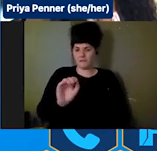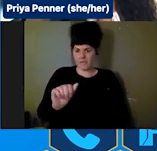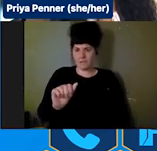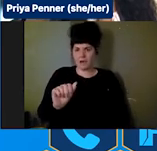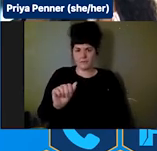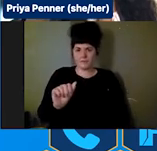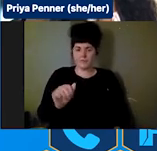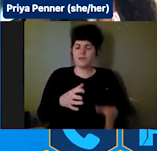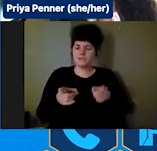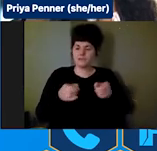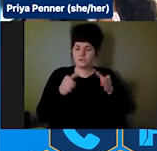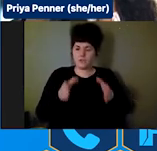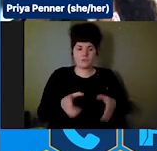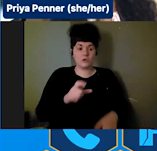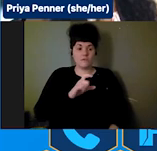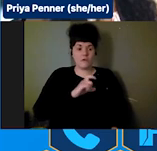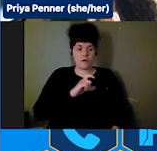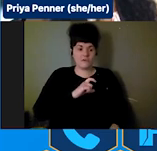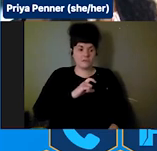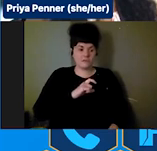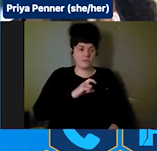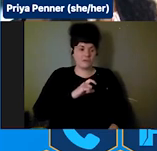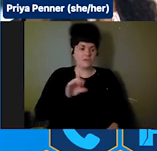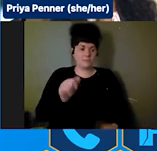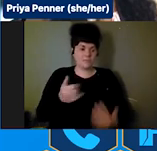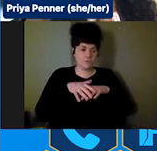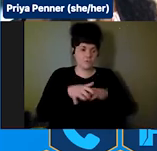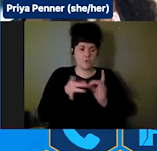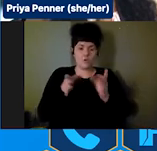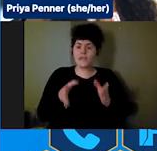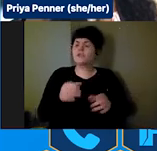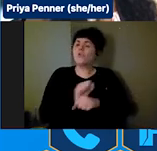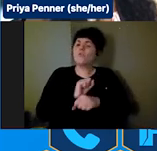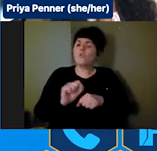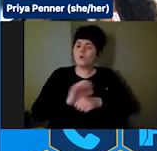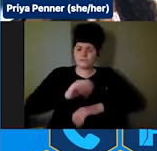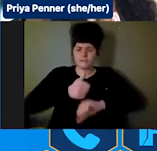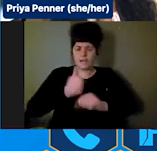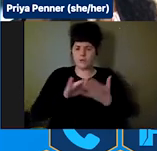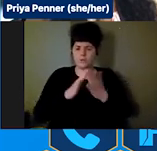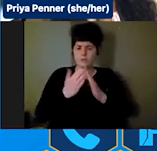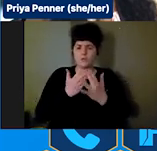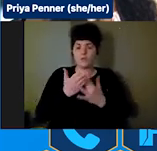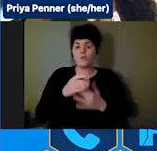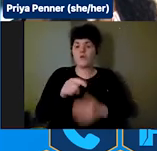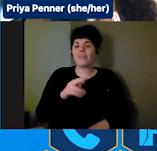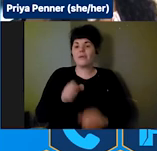of disability and coordination, worked to build a community through The Partnership where we bring